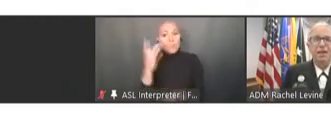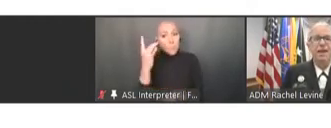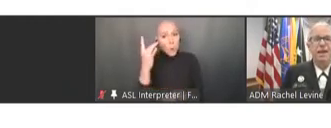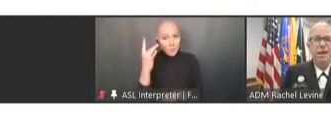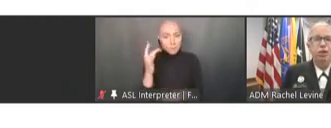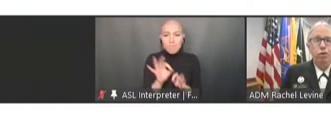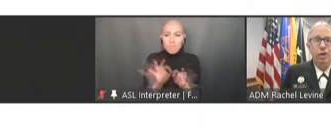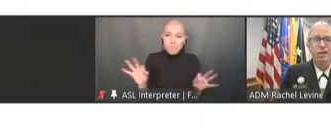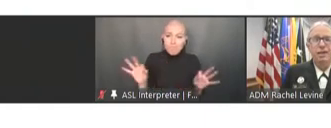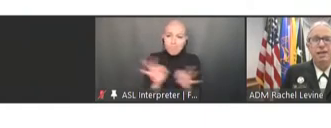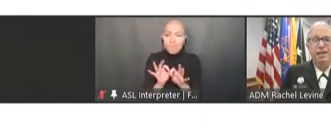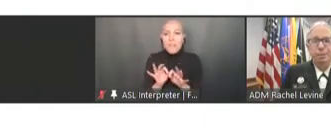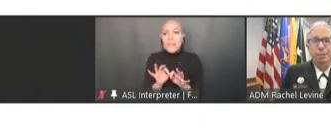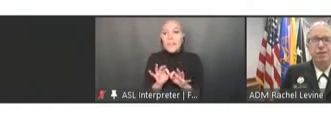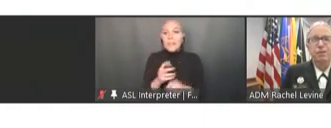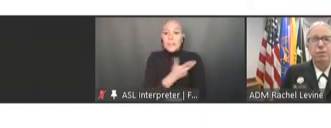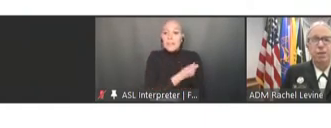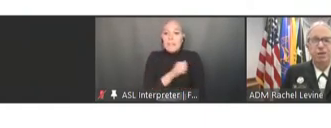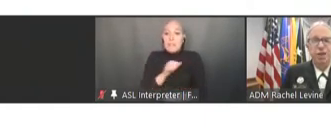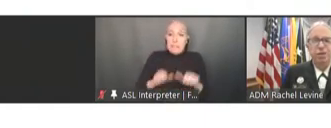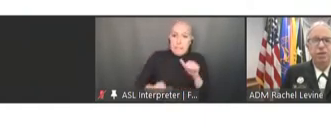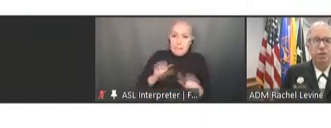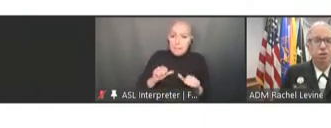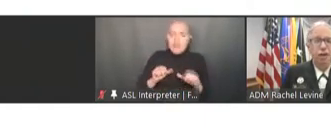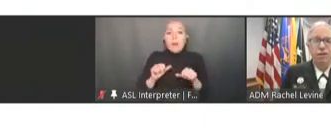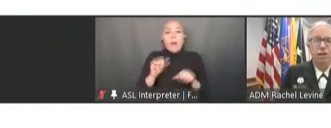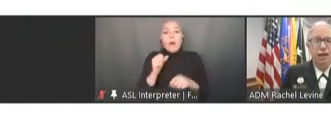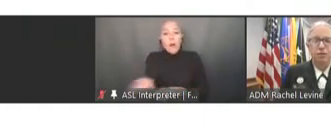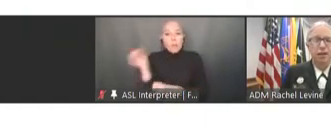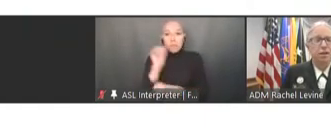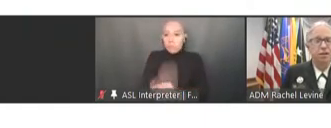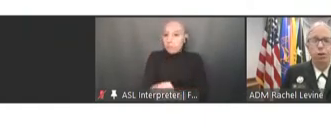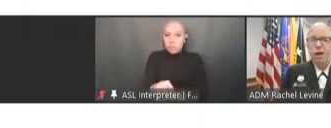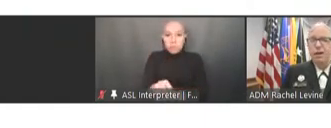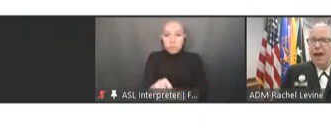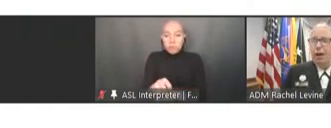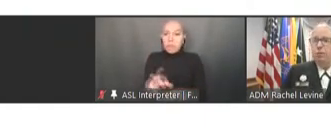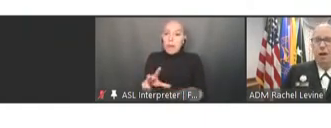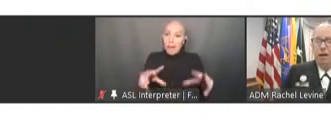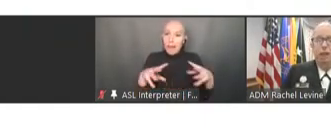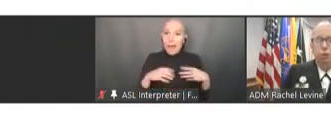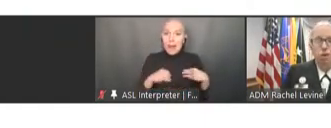and increase acceptance of immunizations across the lifespan. And so, now, I'm talking of course